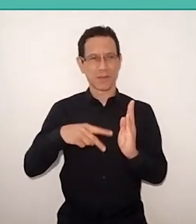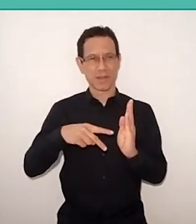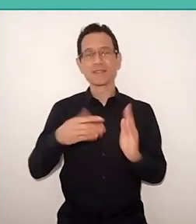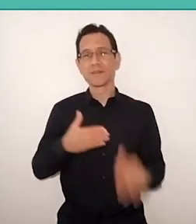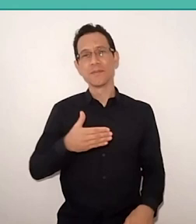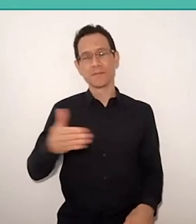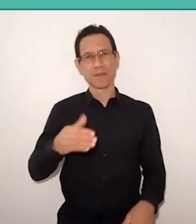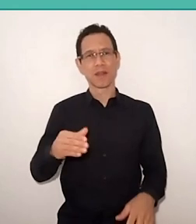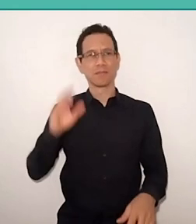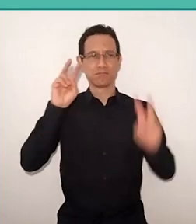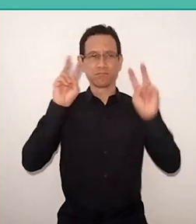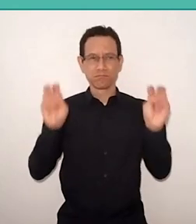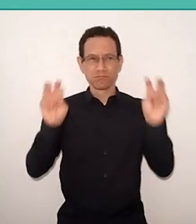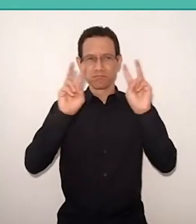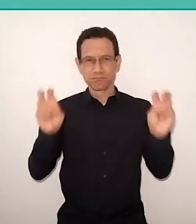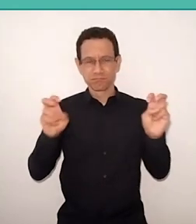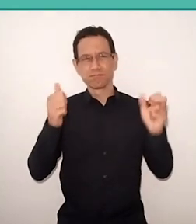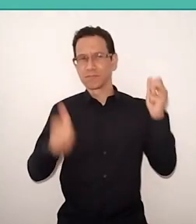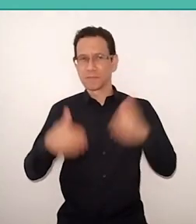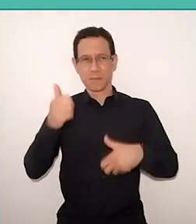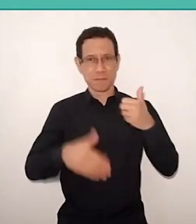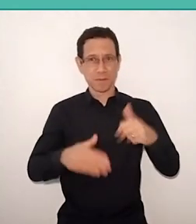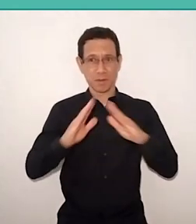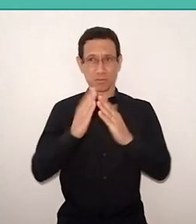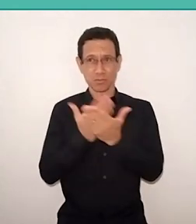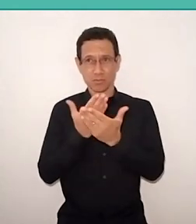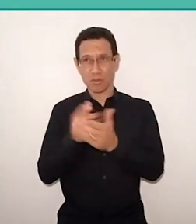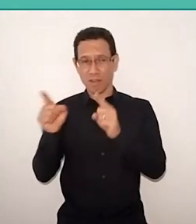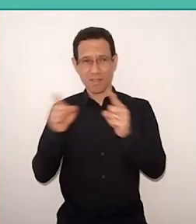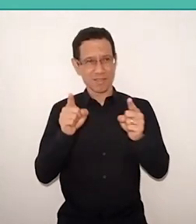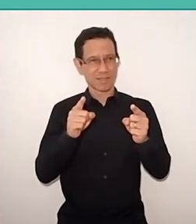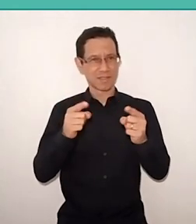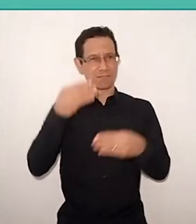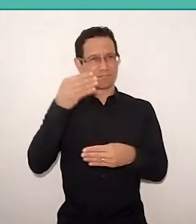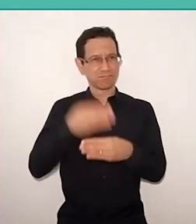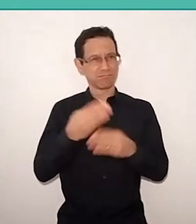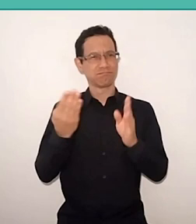At this moment when all schools are closed or serving only those who need it most,